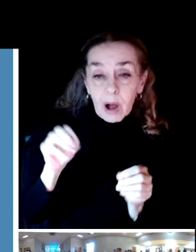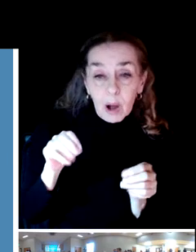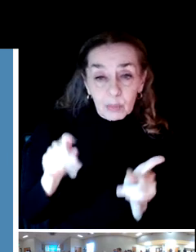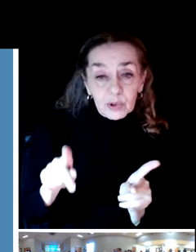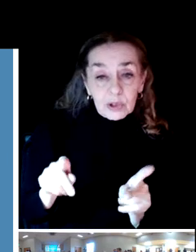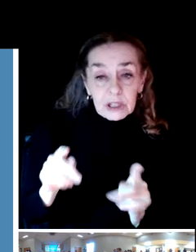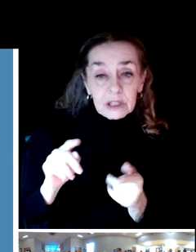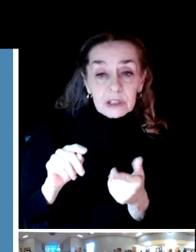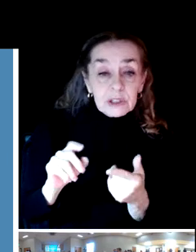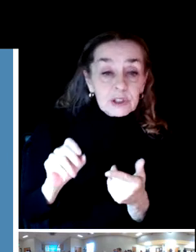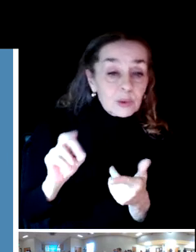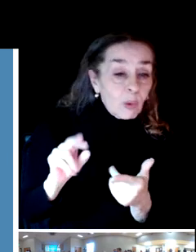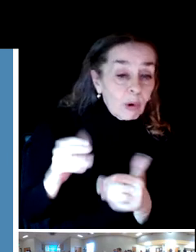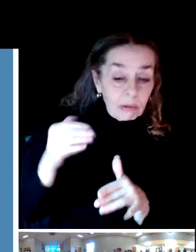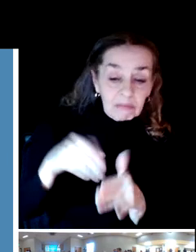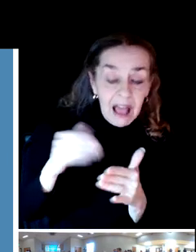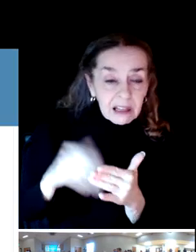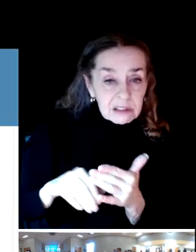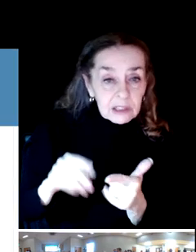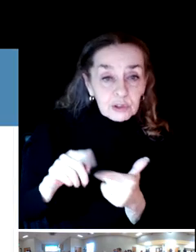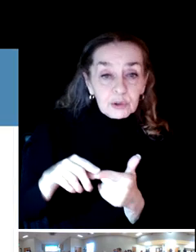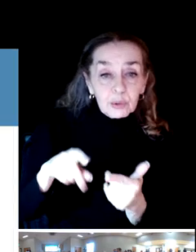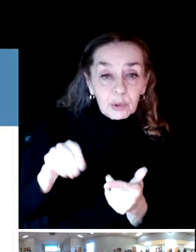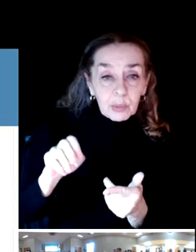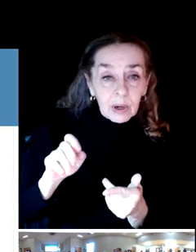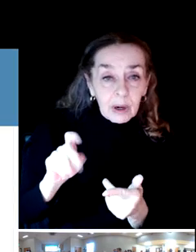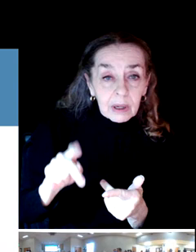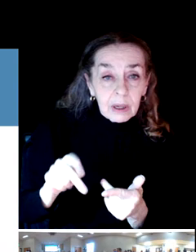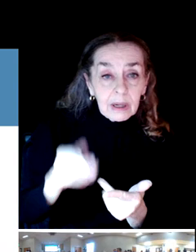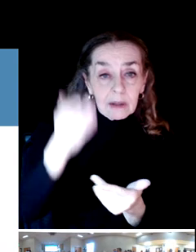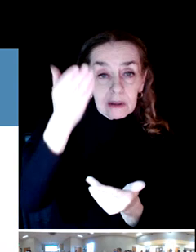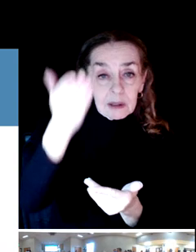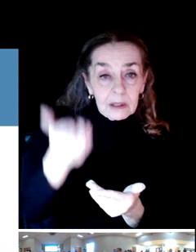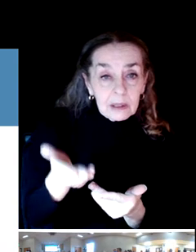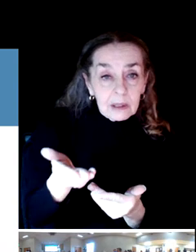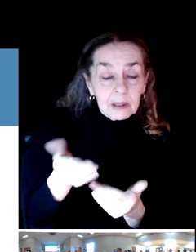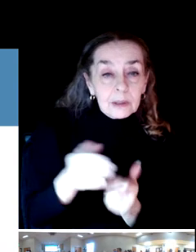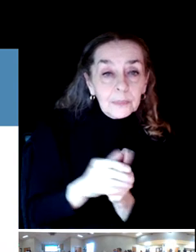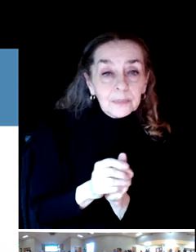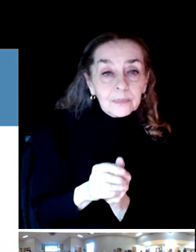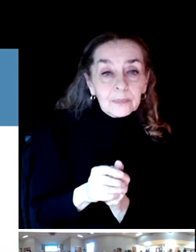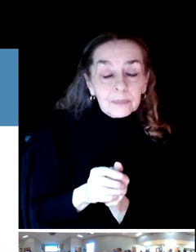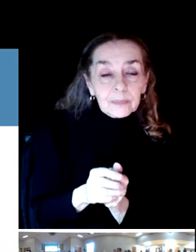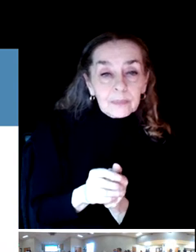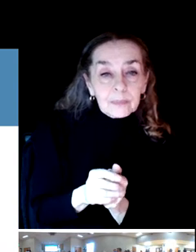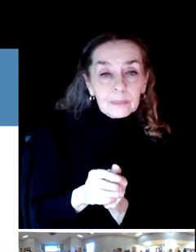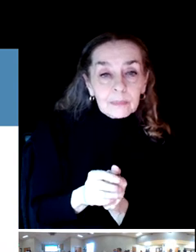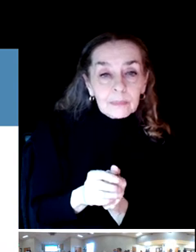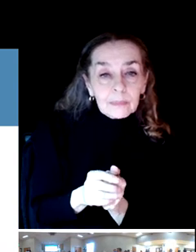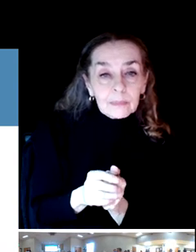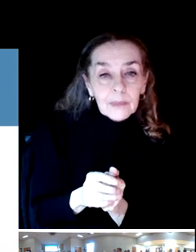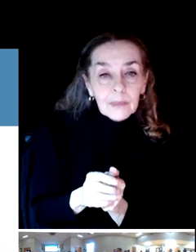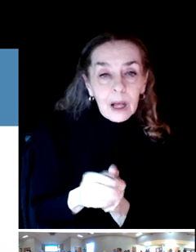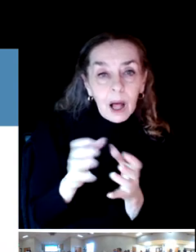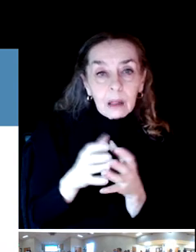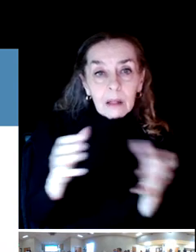in the district provide? What we heard was lots about disc golf.